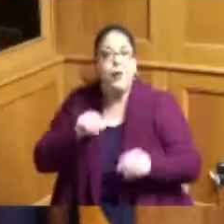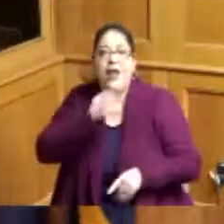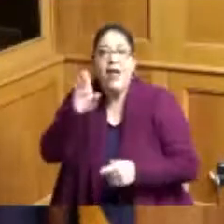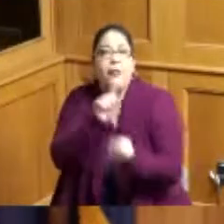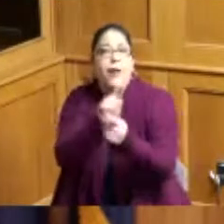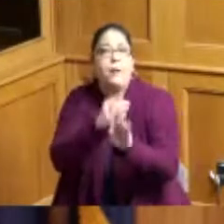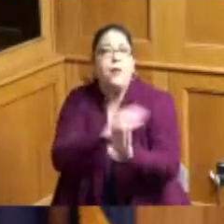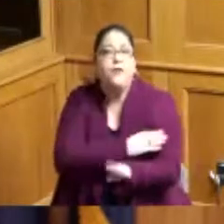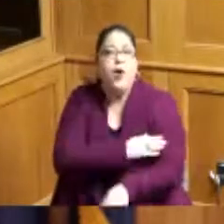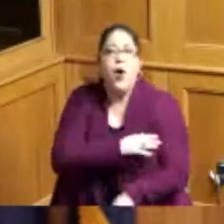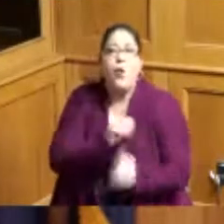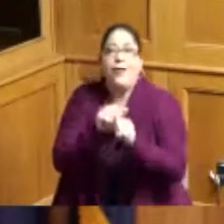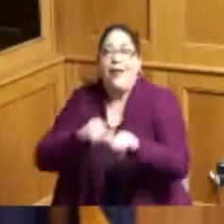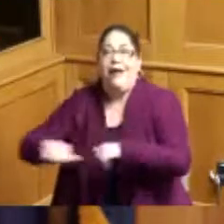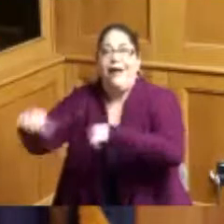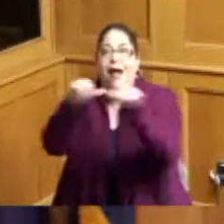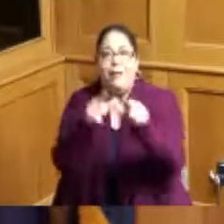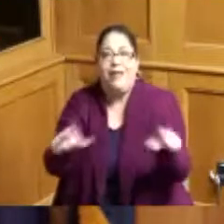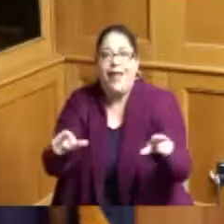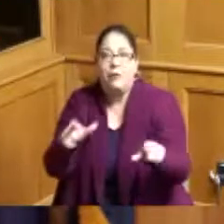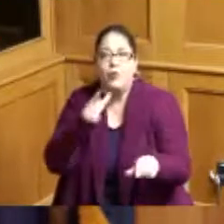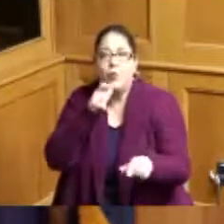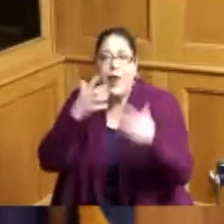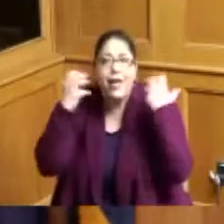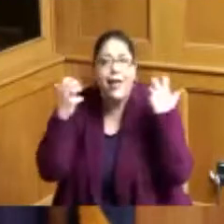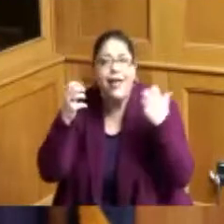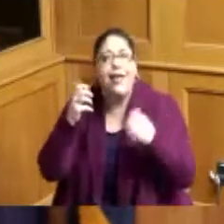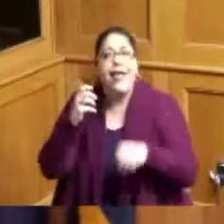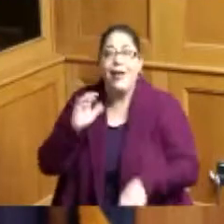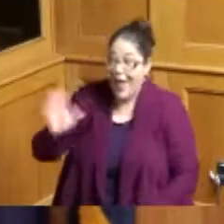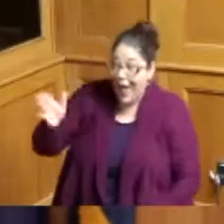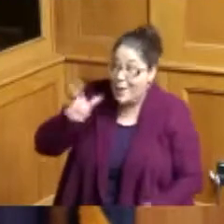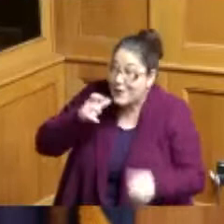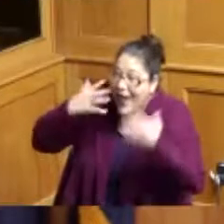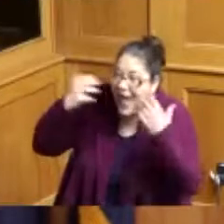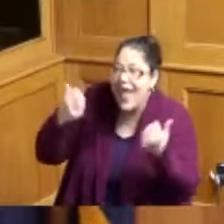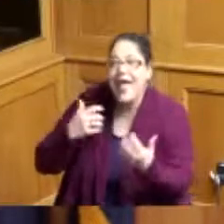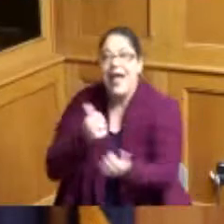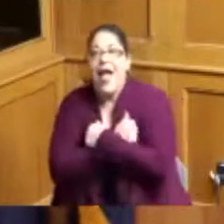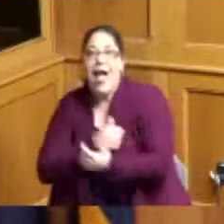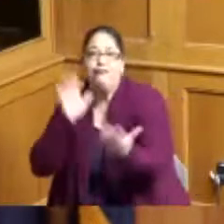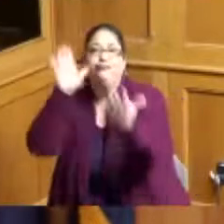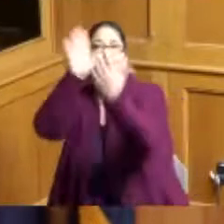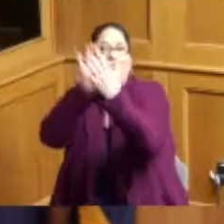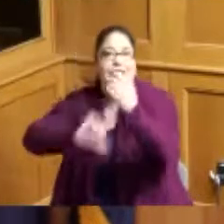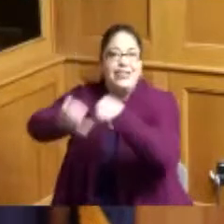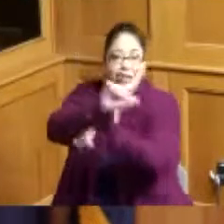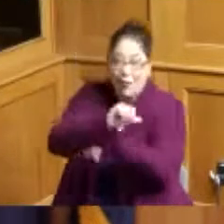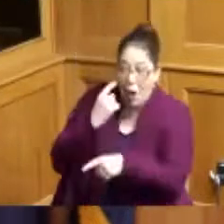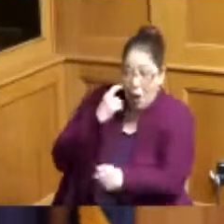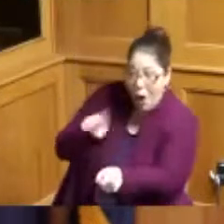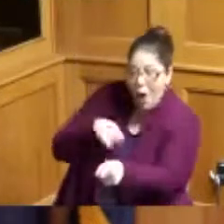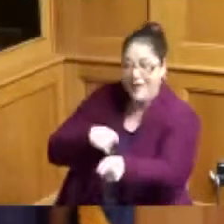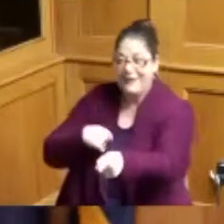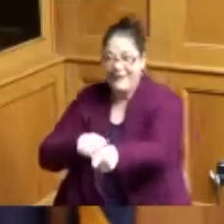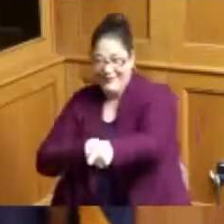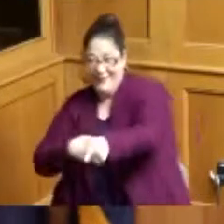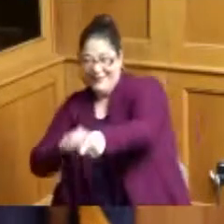was a common language called who day we are hugging and high-fiving and smiling again for